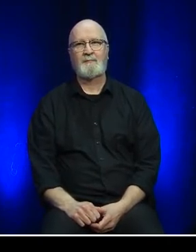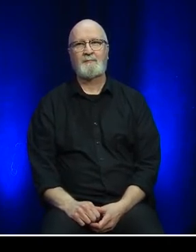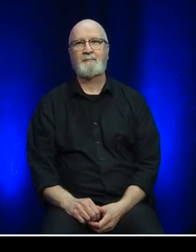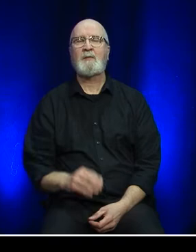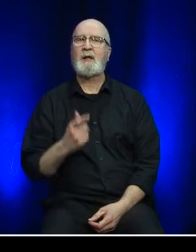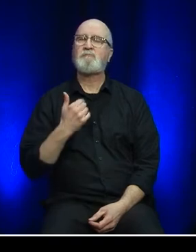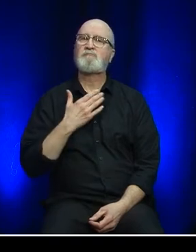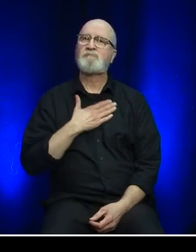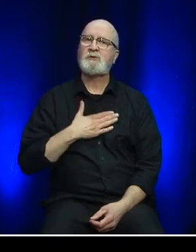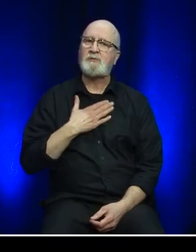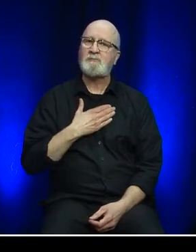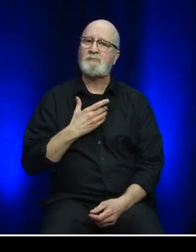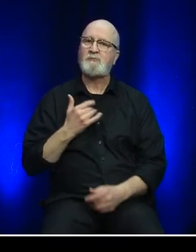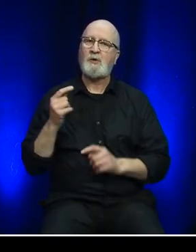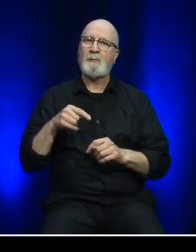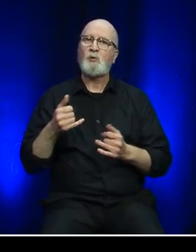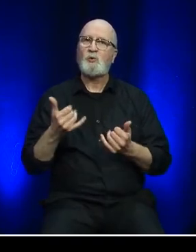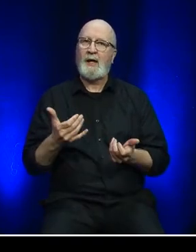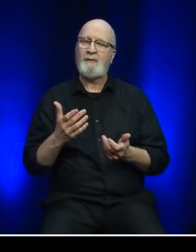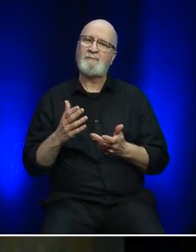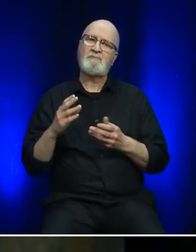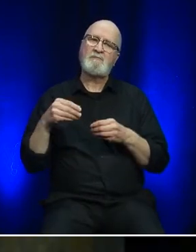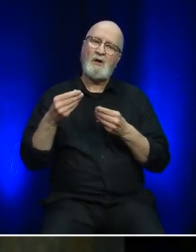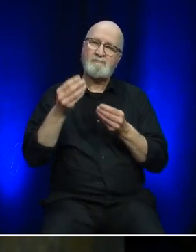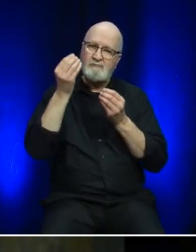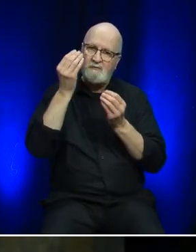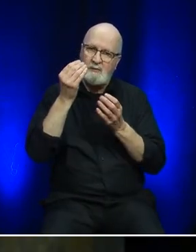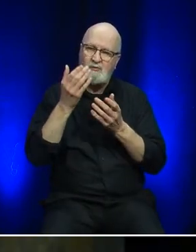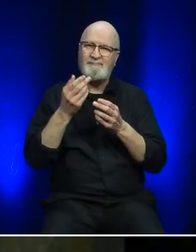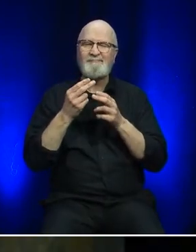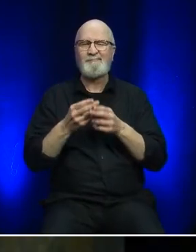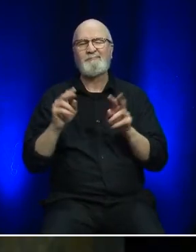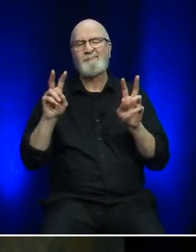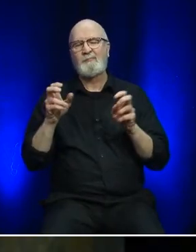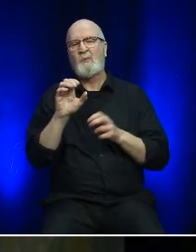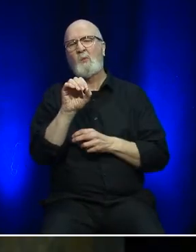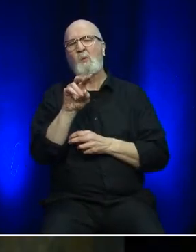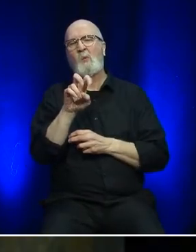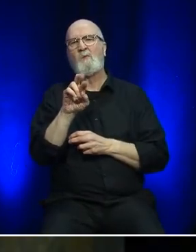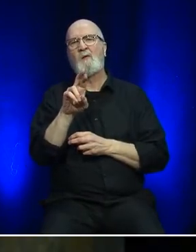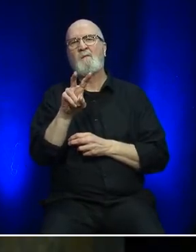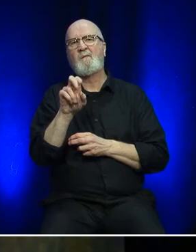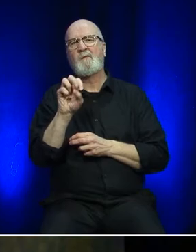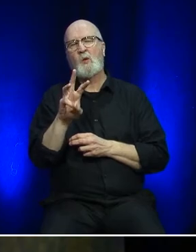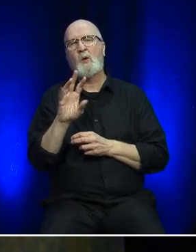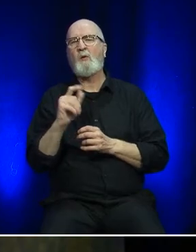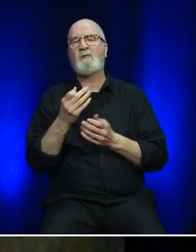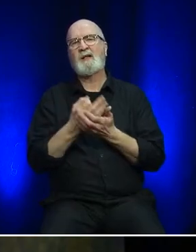I am pleased to be here today to provide an overview of Marine Atlantic’s financial results for the fiscal